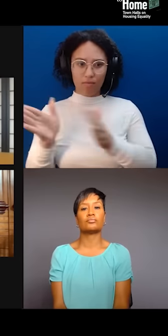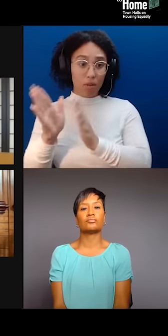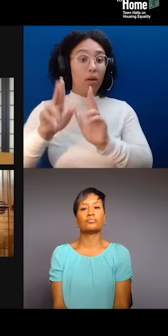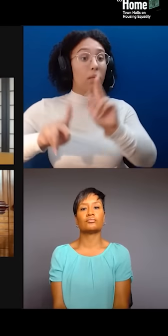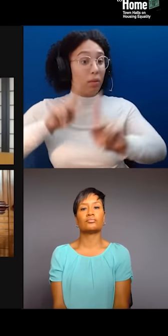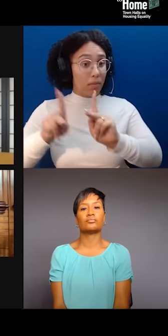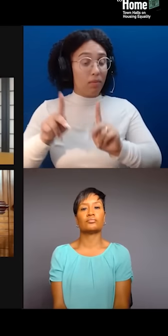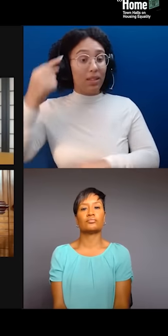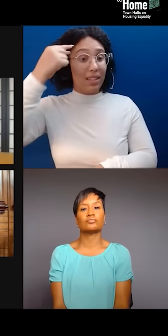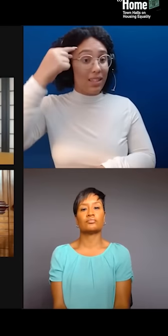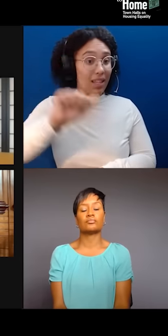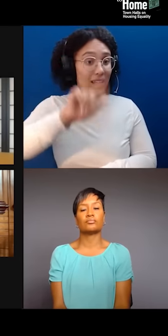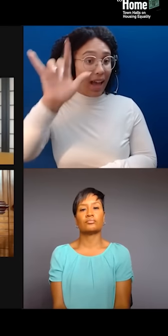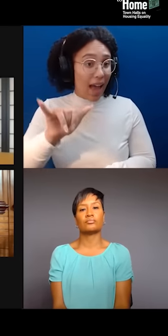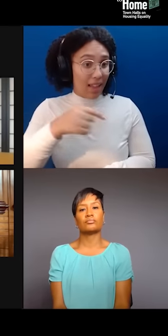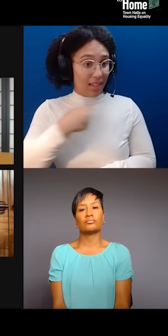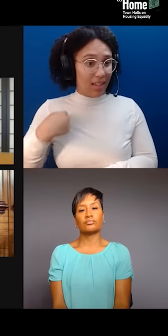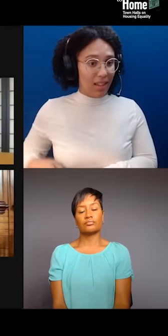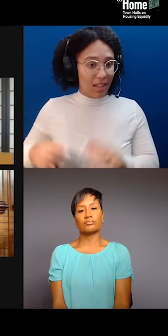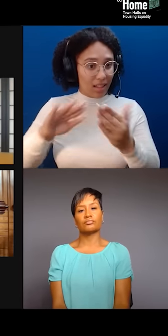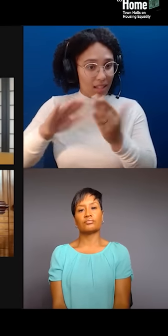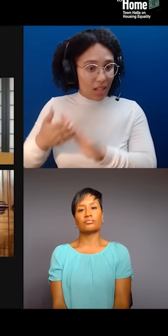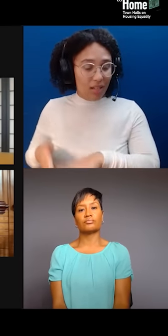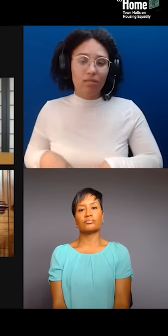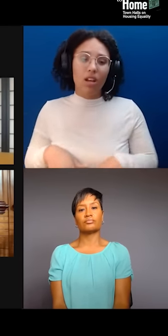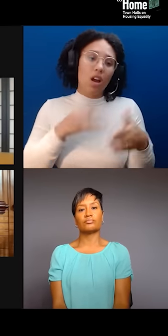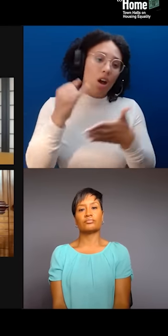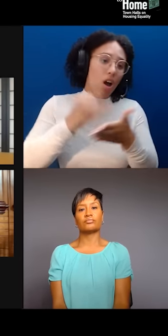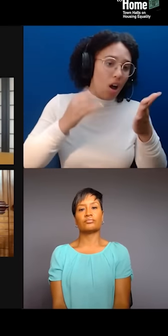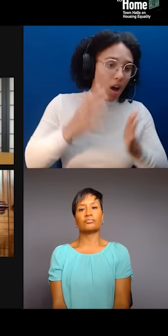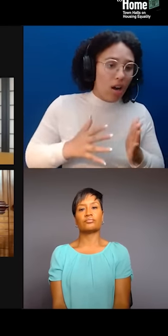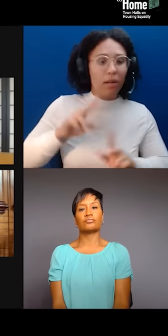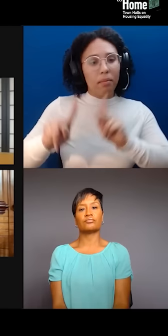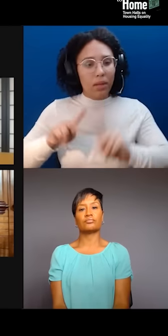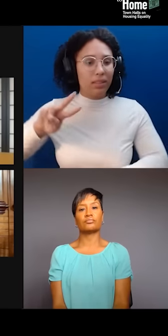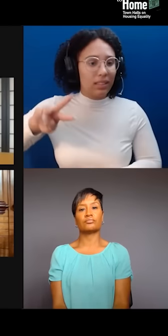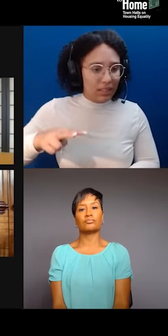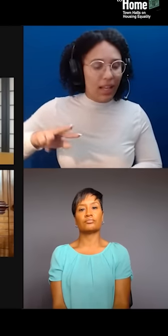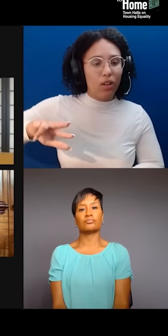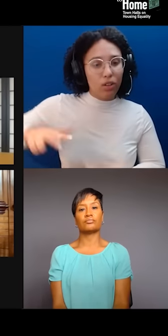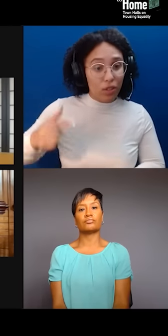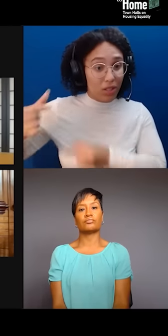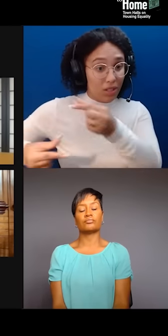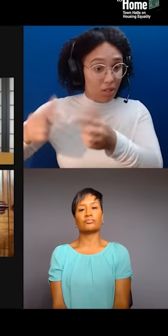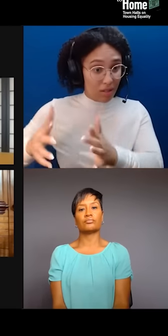artists, you know, and folks who are second, third generation are actually not. They're the ones actually exploiting our community.